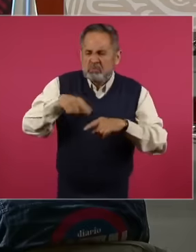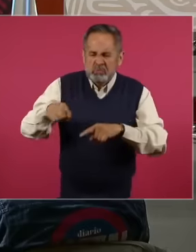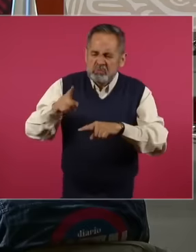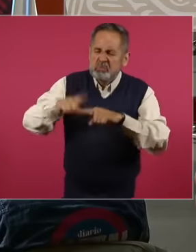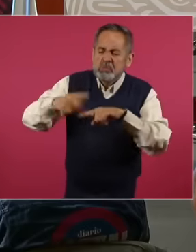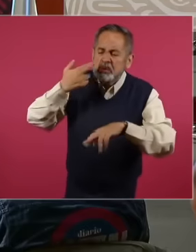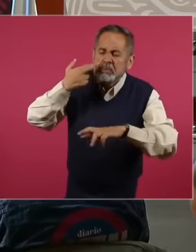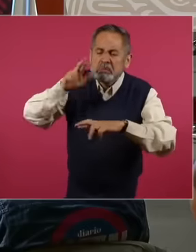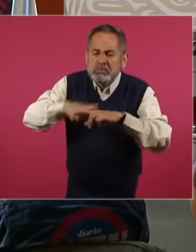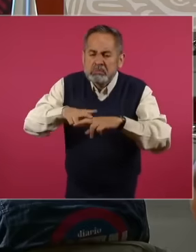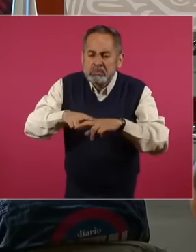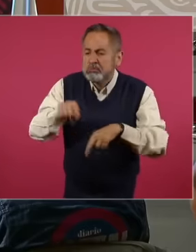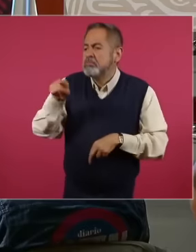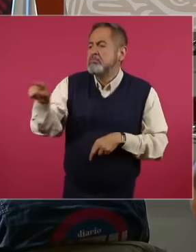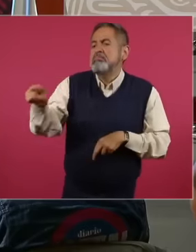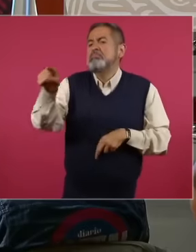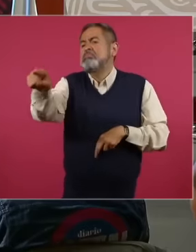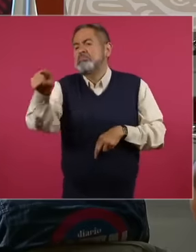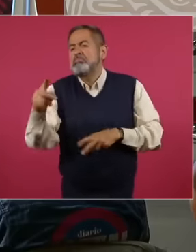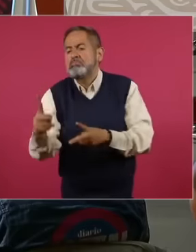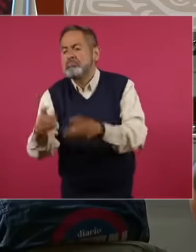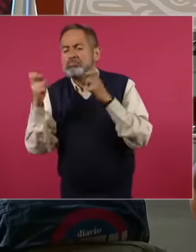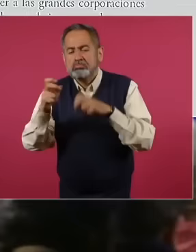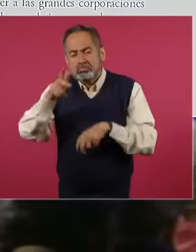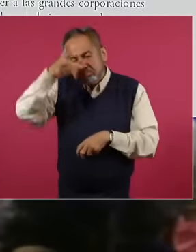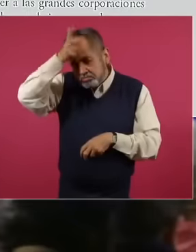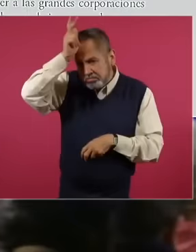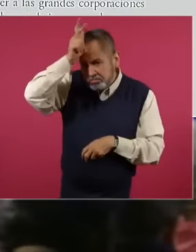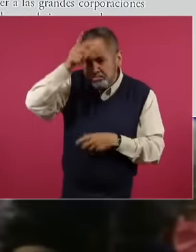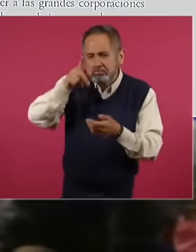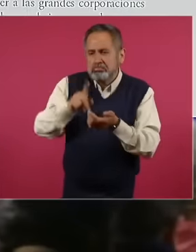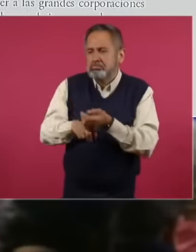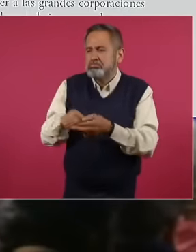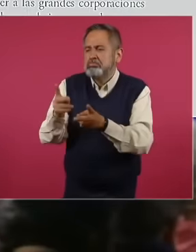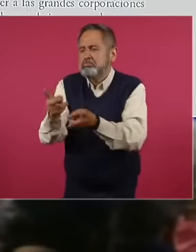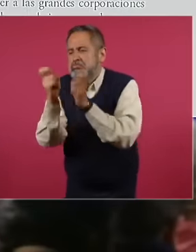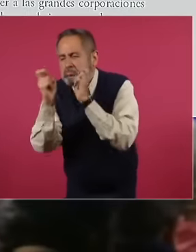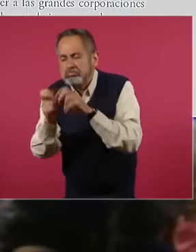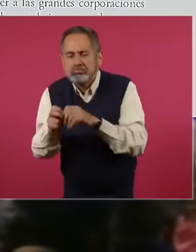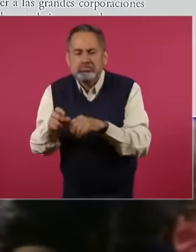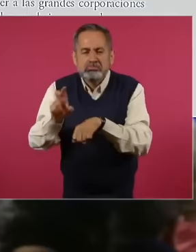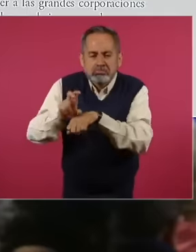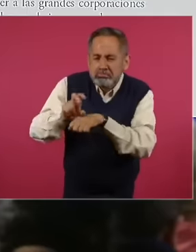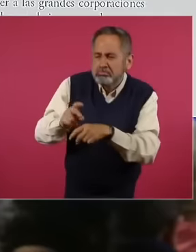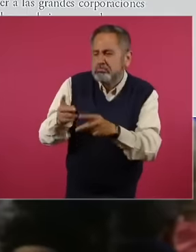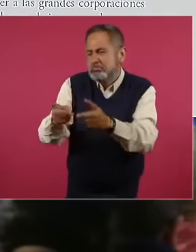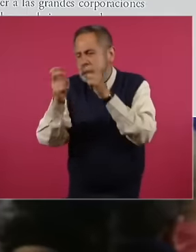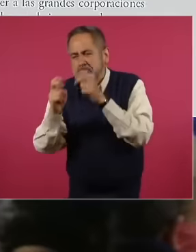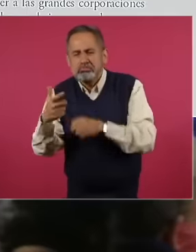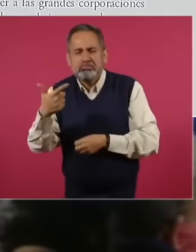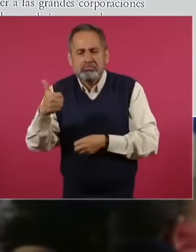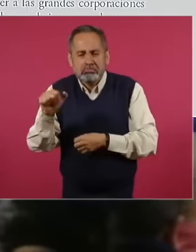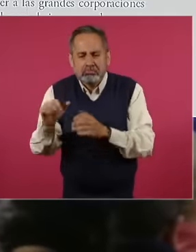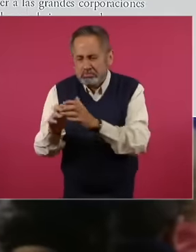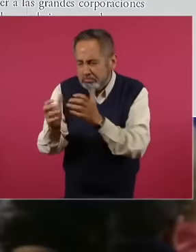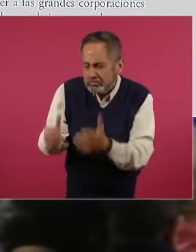who stole a chicken that stole a gas cylinder that stole a bag in